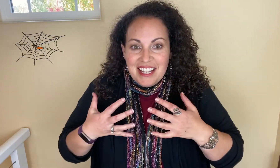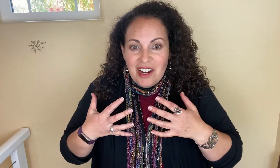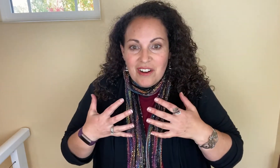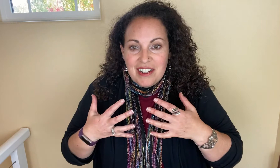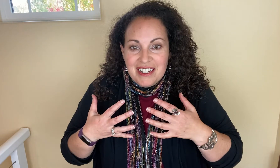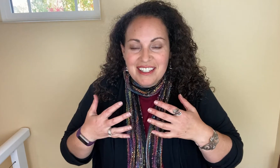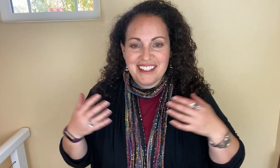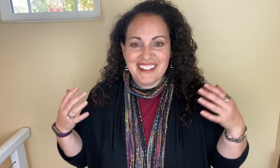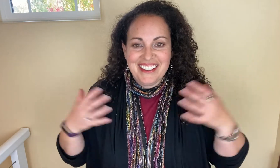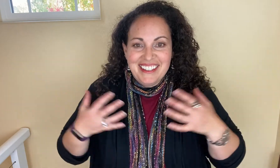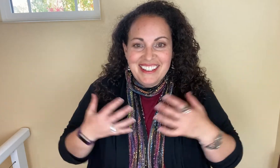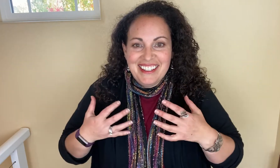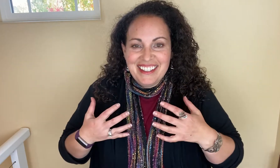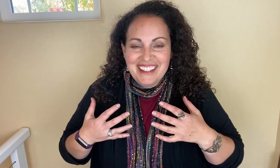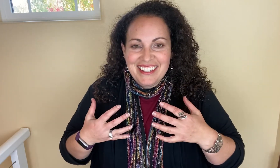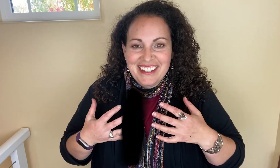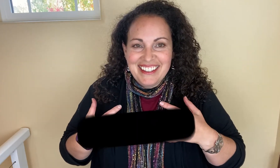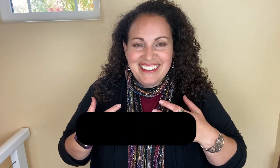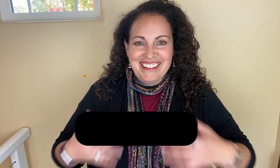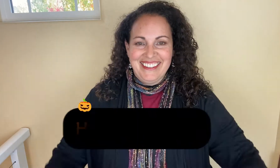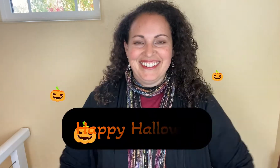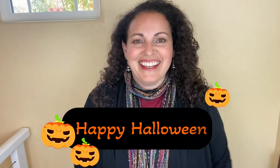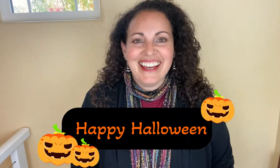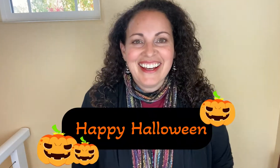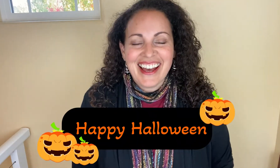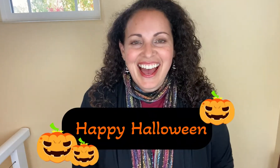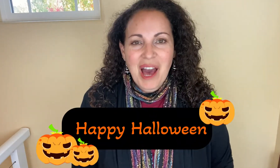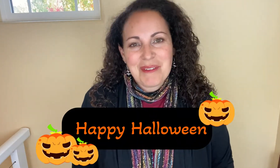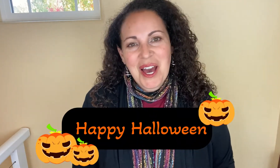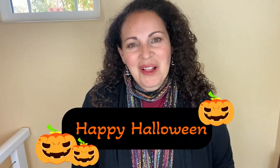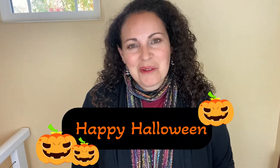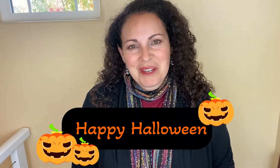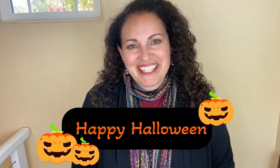Scary. Happy Halloween!